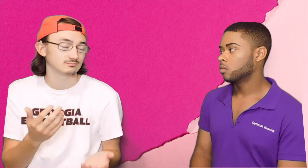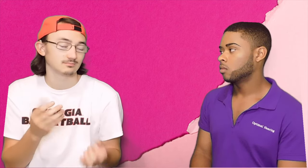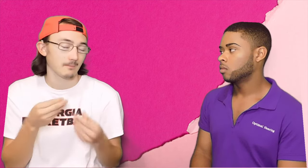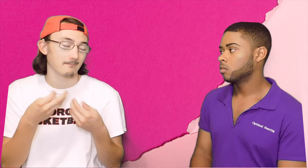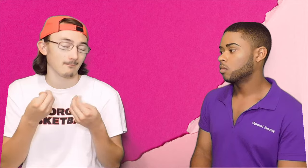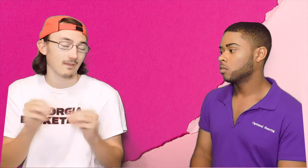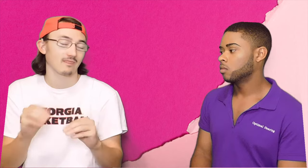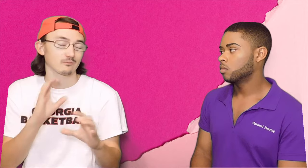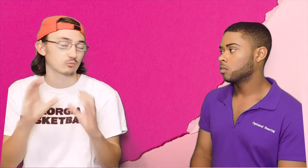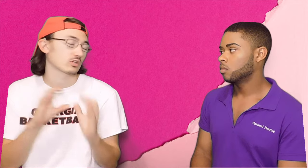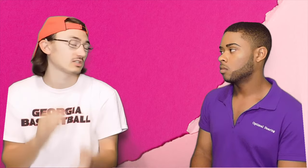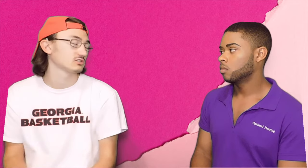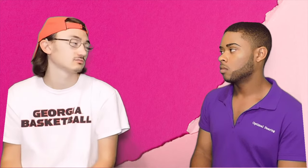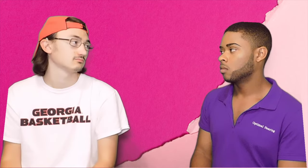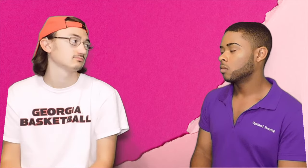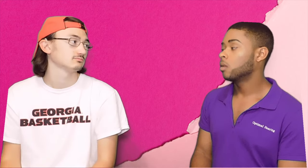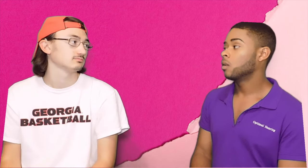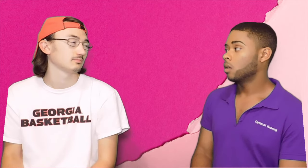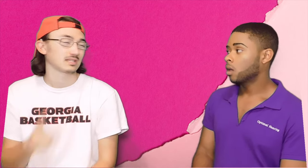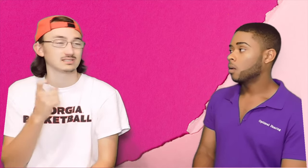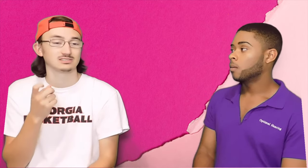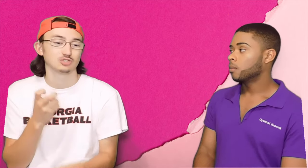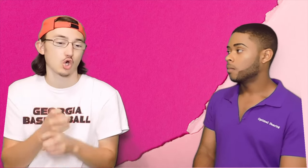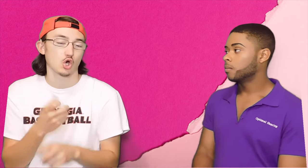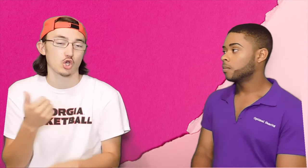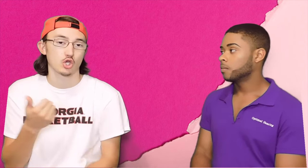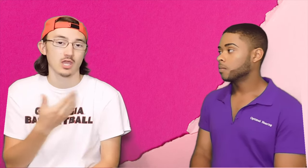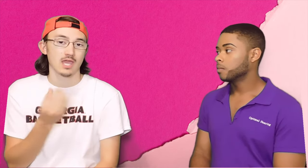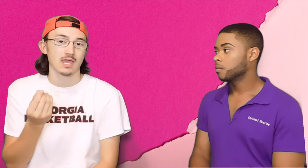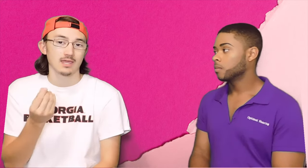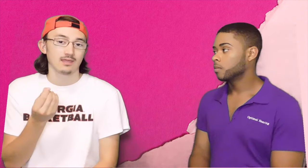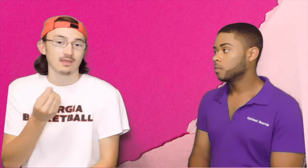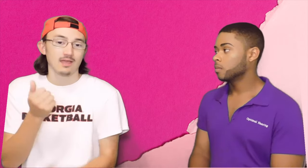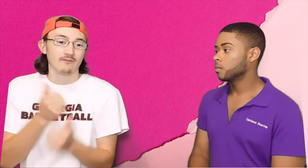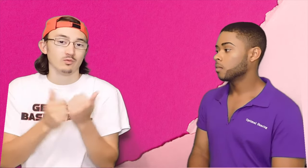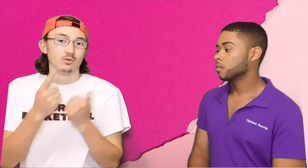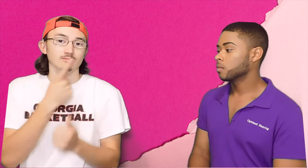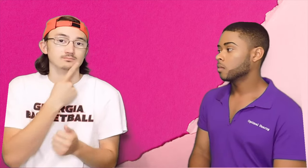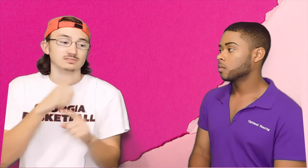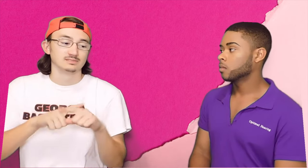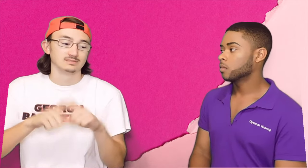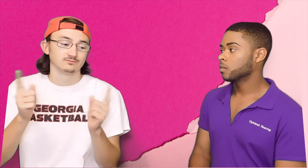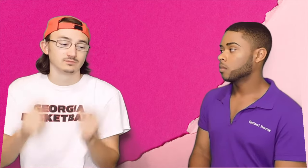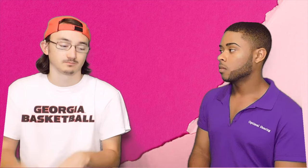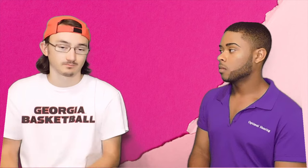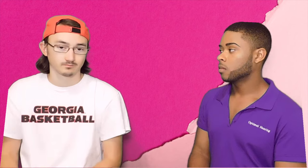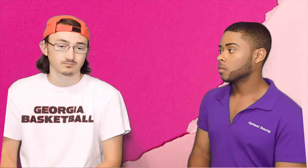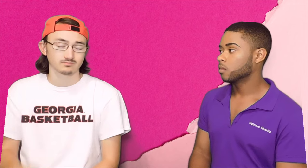I don't use that method much. it's harder and everyone looks different and